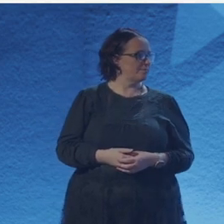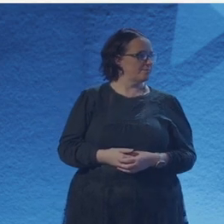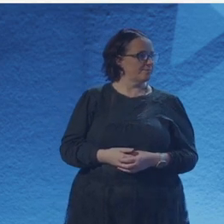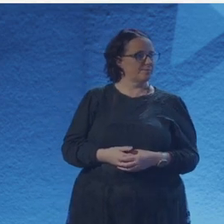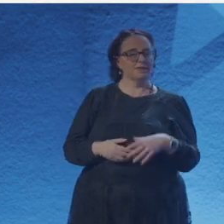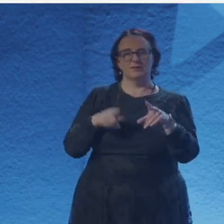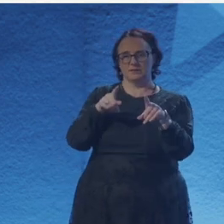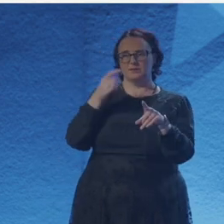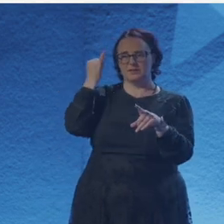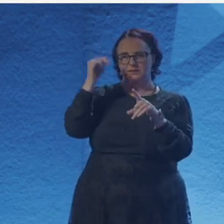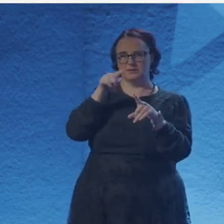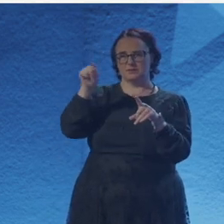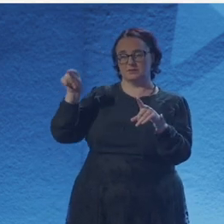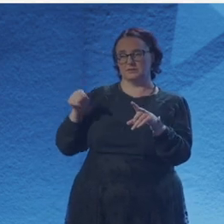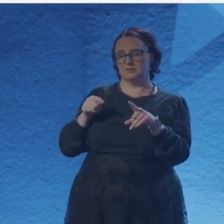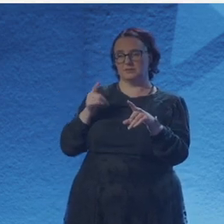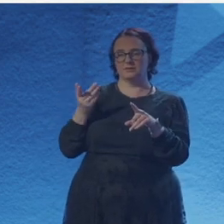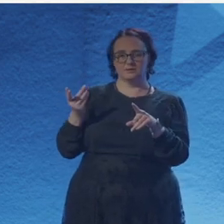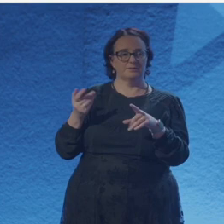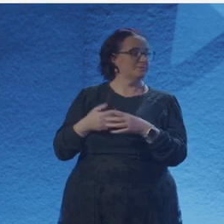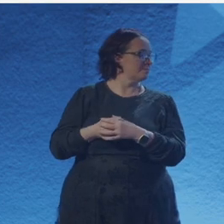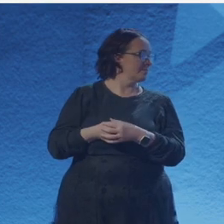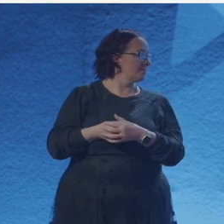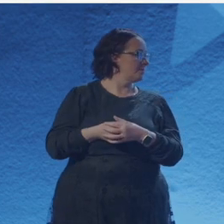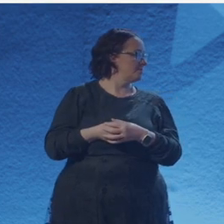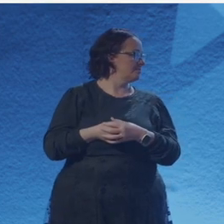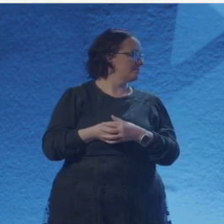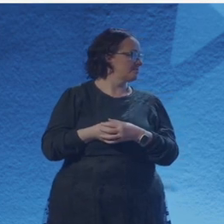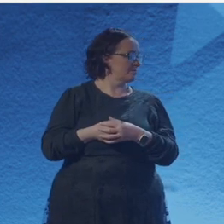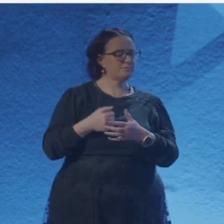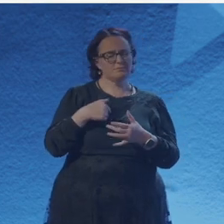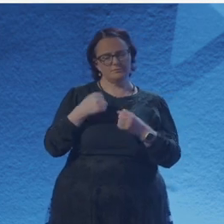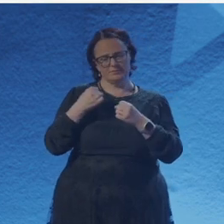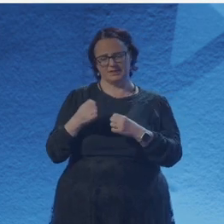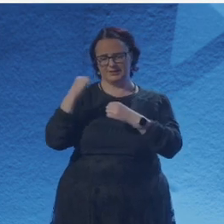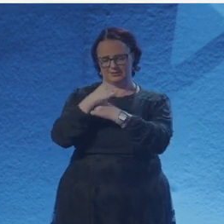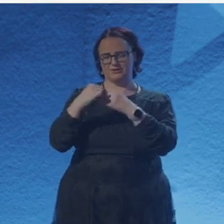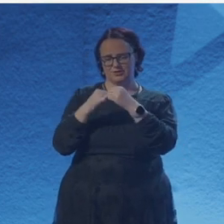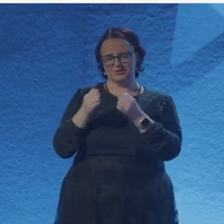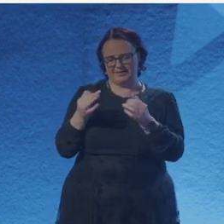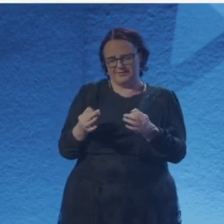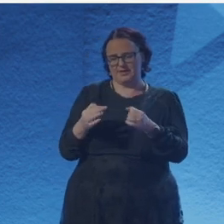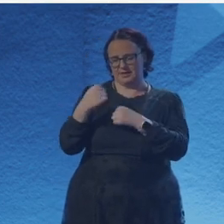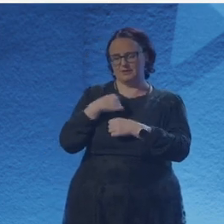and find the best shape to express that poet in. Yeah, we have time- oh, sorry.